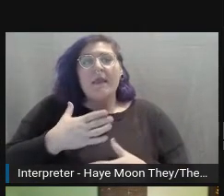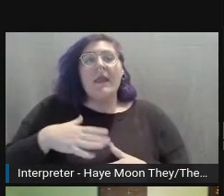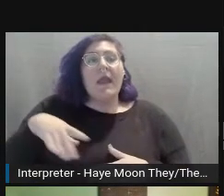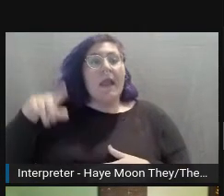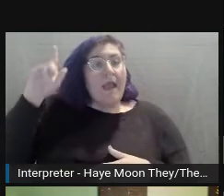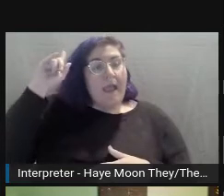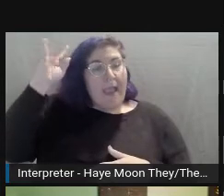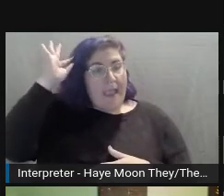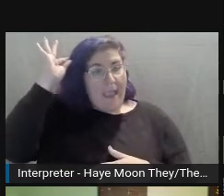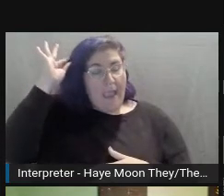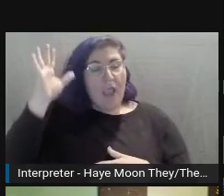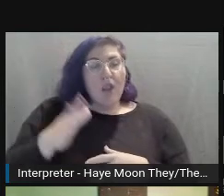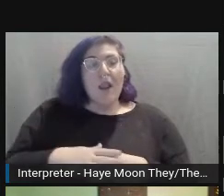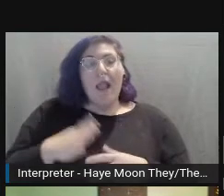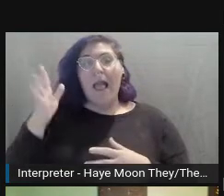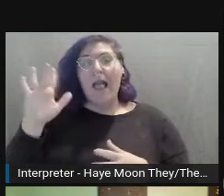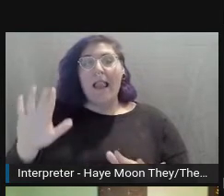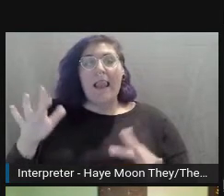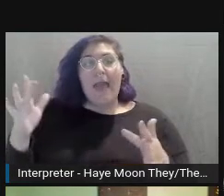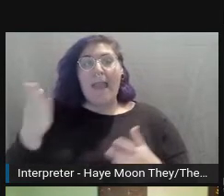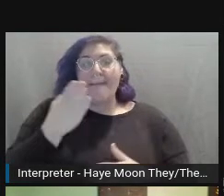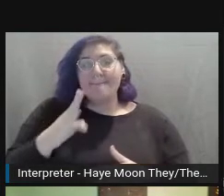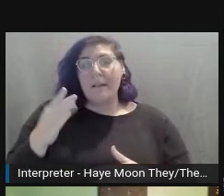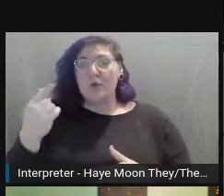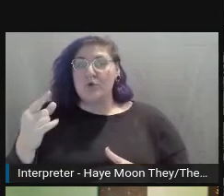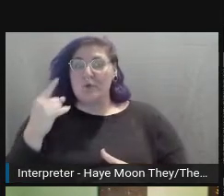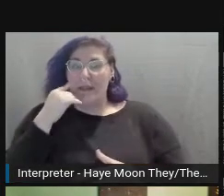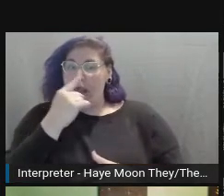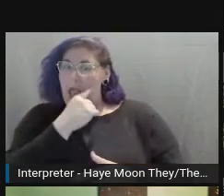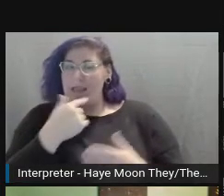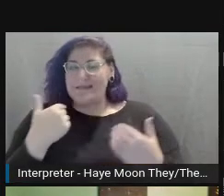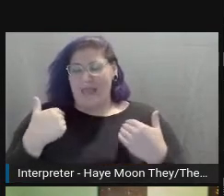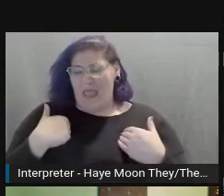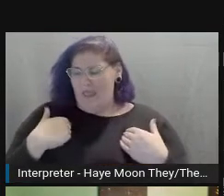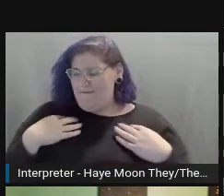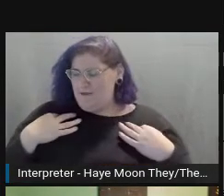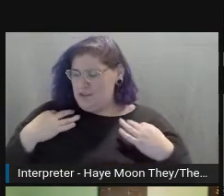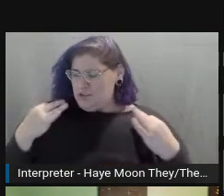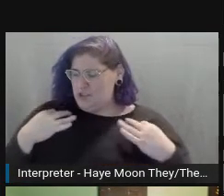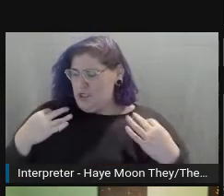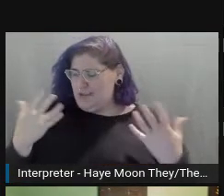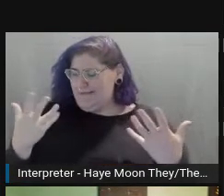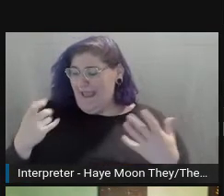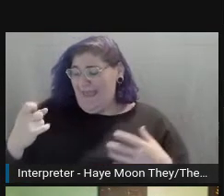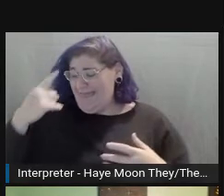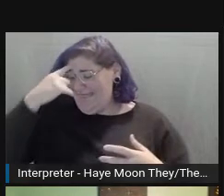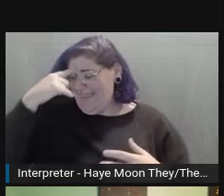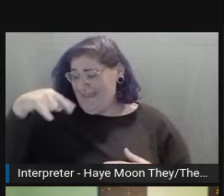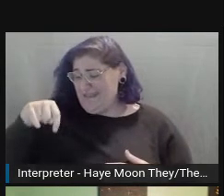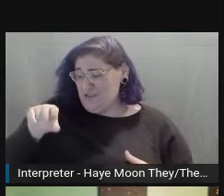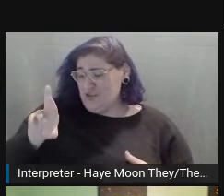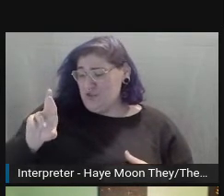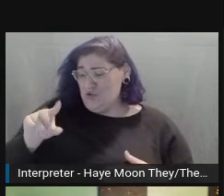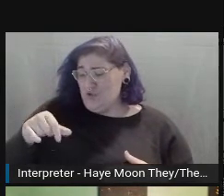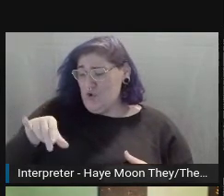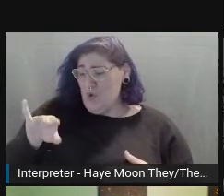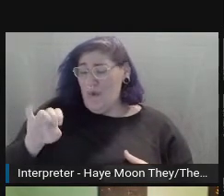I'm wearing, I think, it's turquoise. I am colorblind, so it is like a turquoise floral top